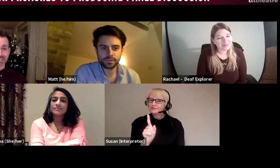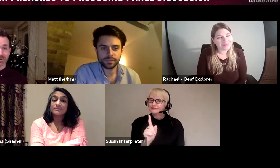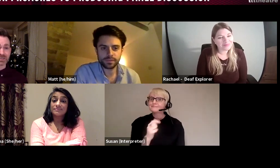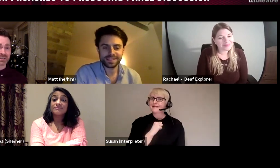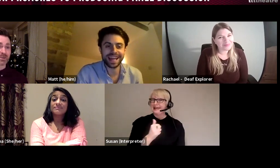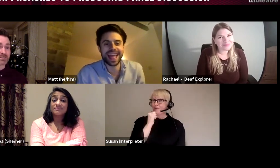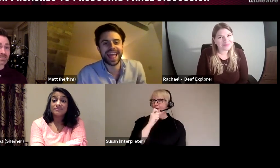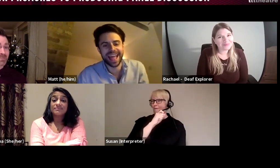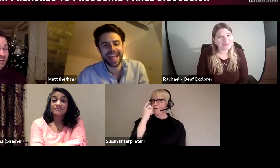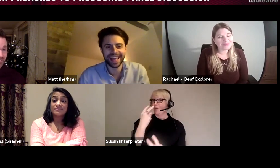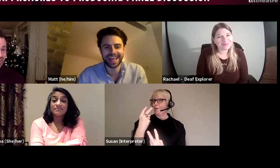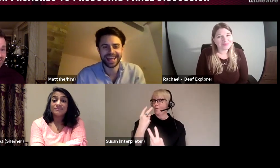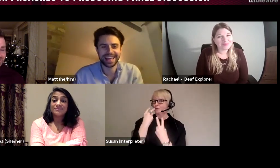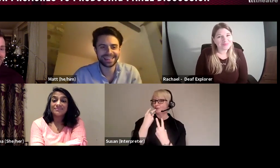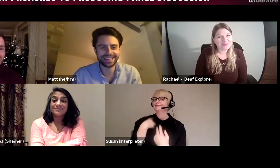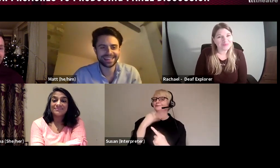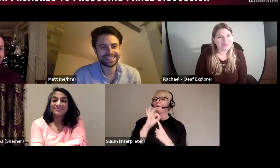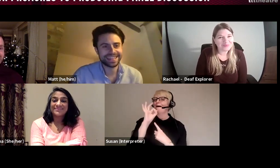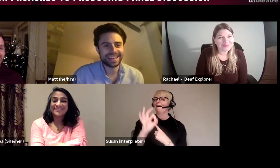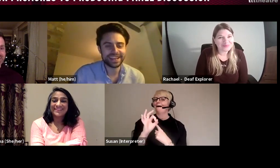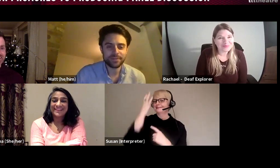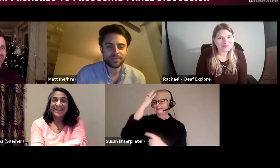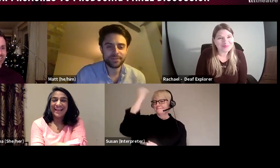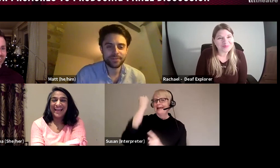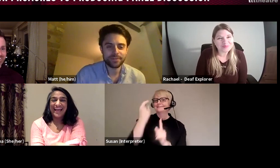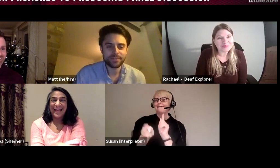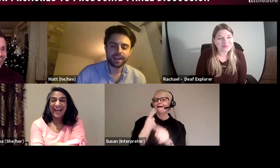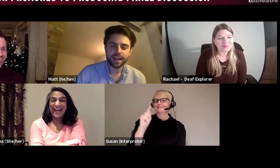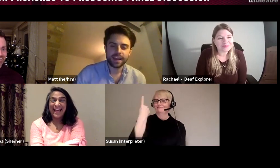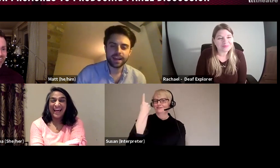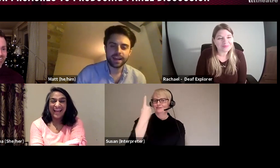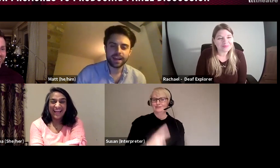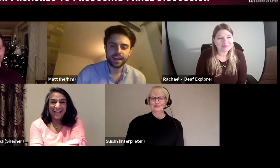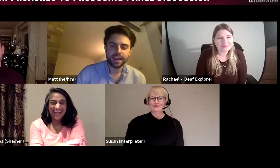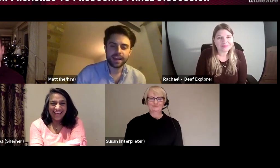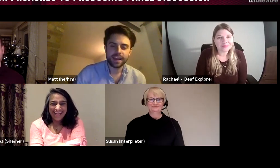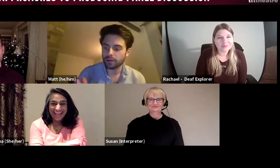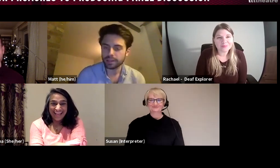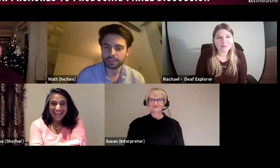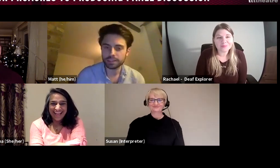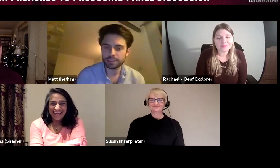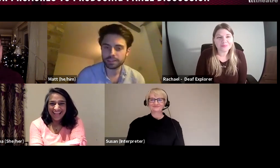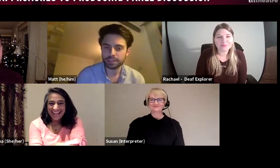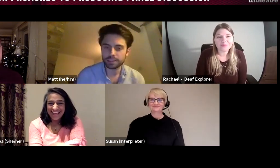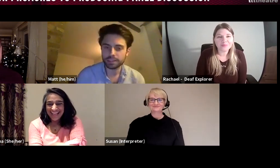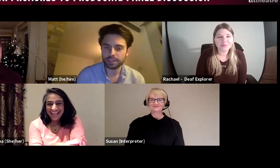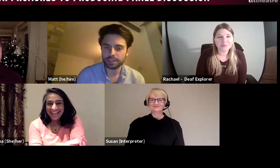I'll go to Matt first to answer this question! MATT: So, I think it's really important that